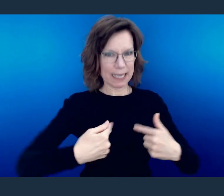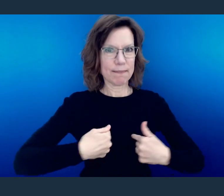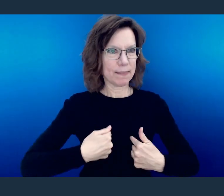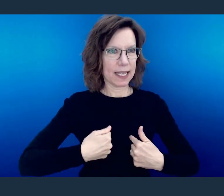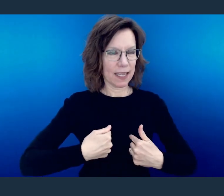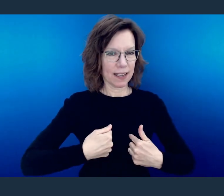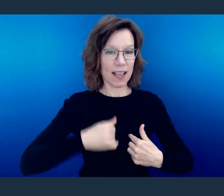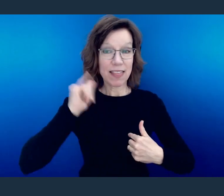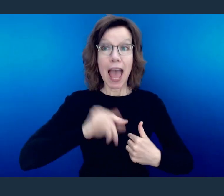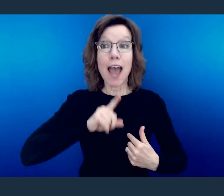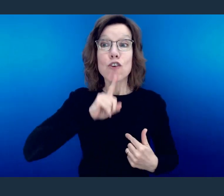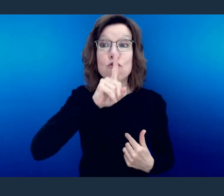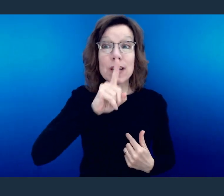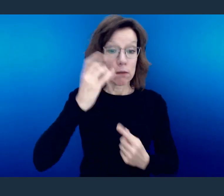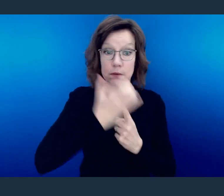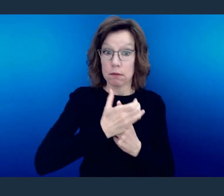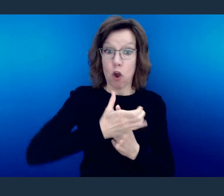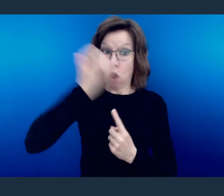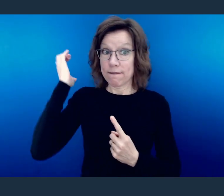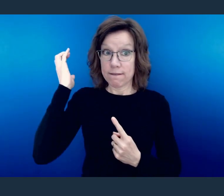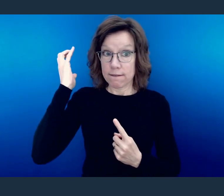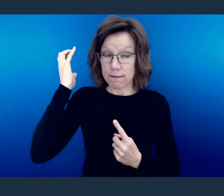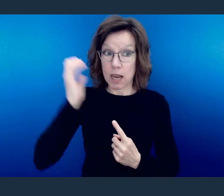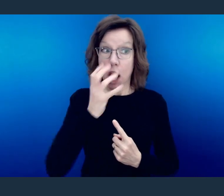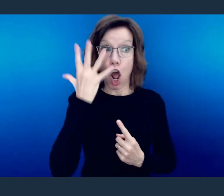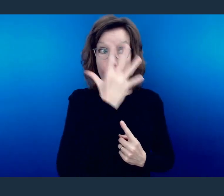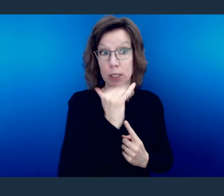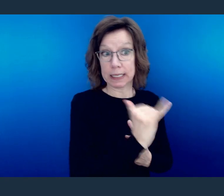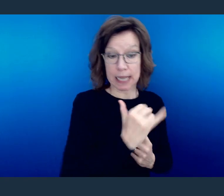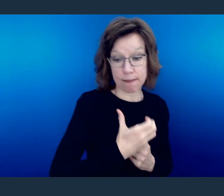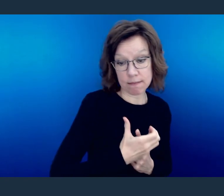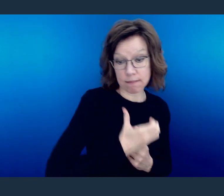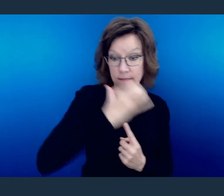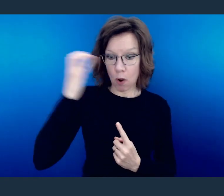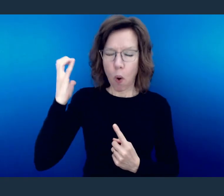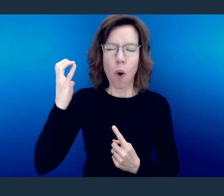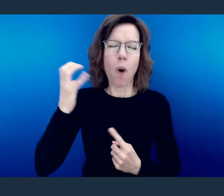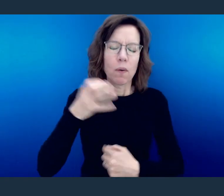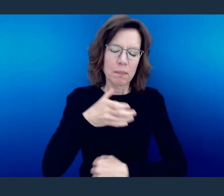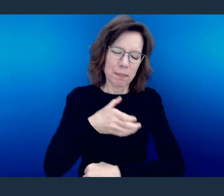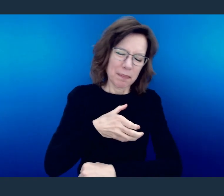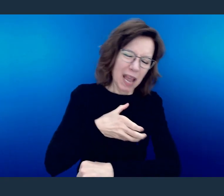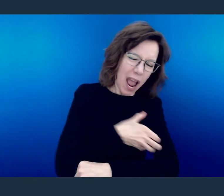And when they were in their actual state, in all of their greatness, they could do so